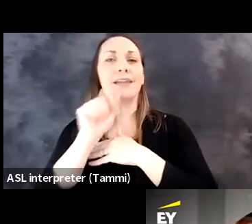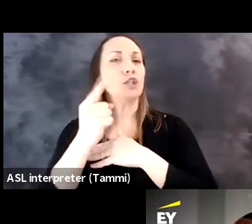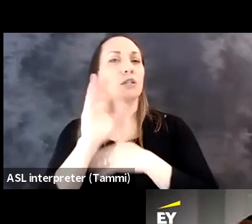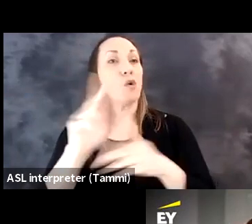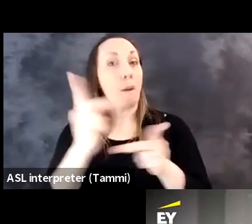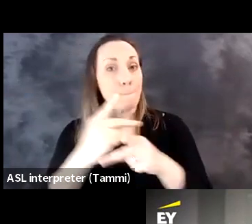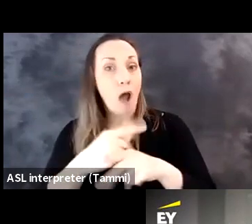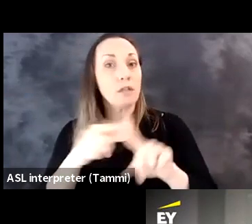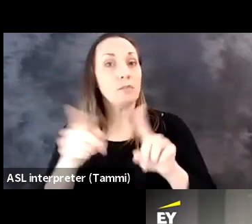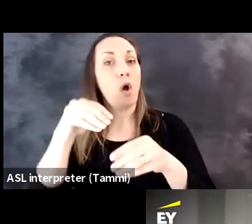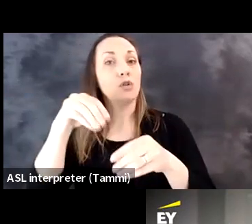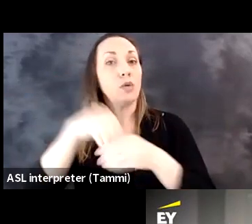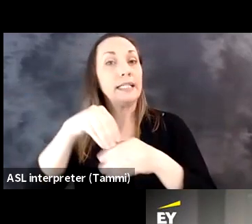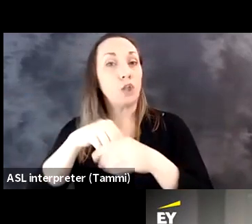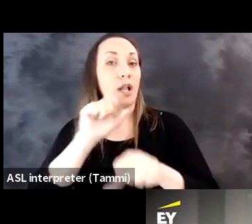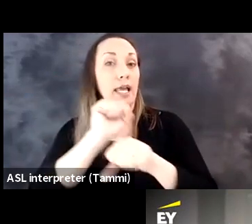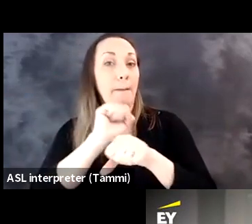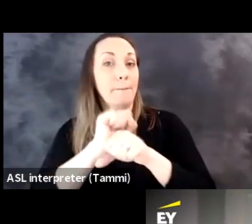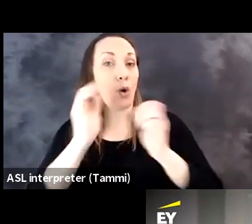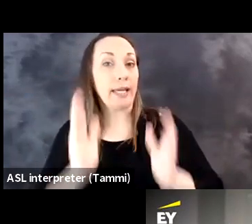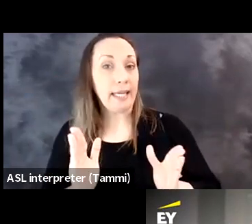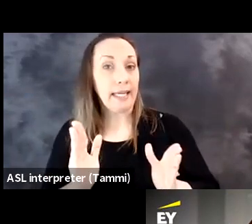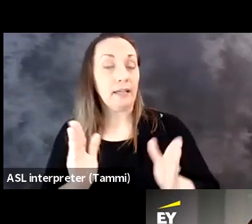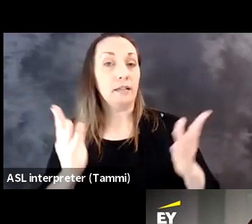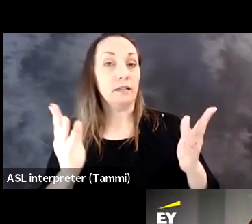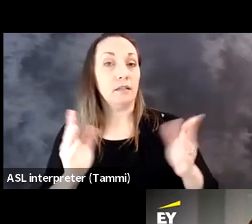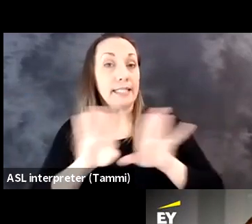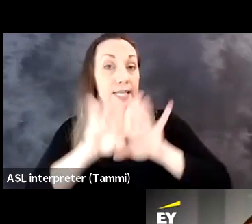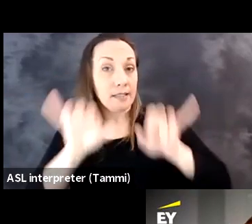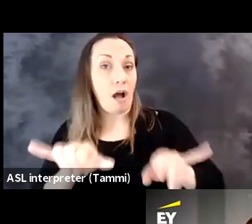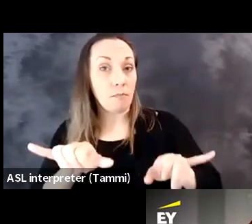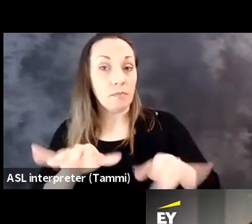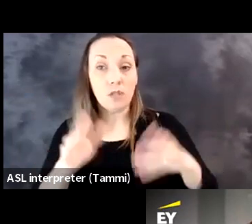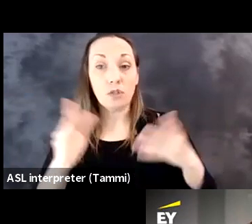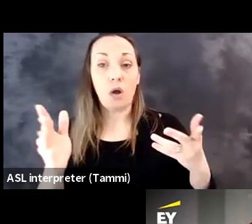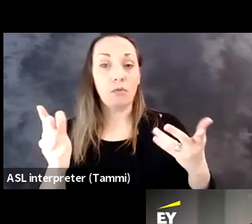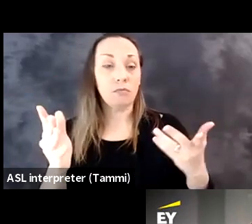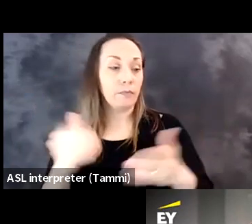long time culture of accessibility, not only in your products but also in your